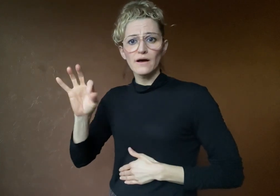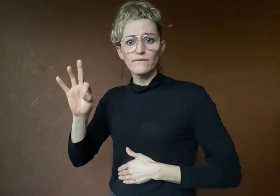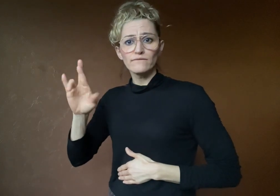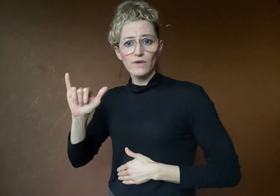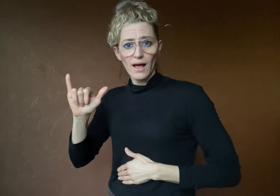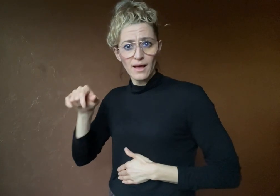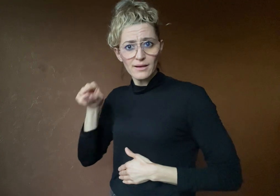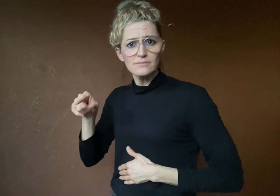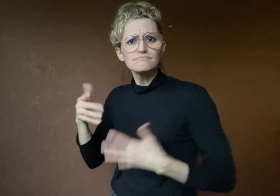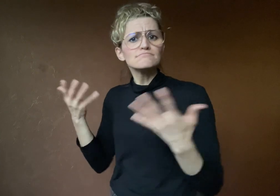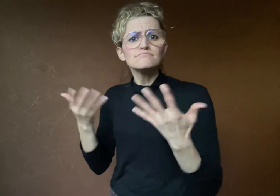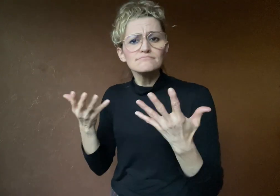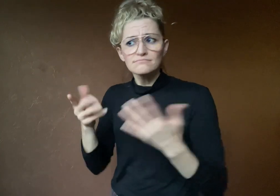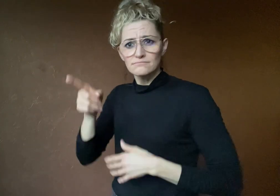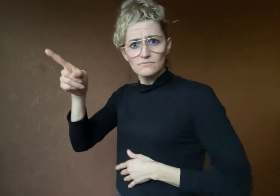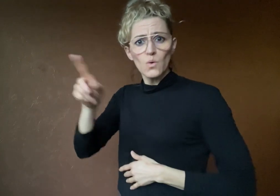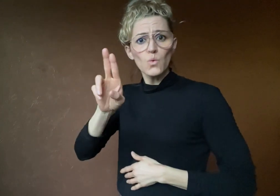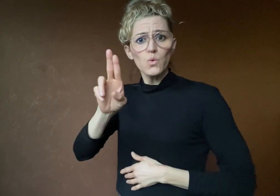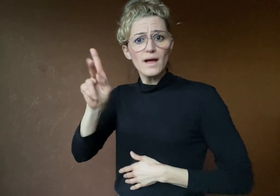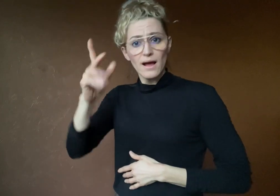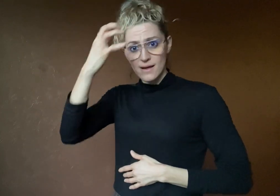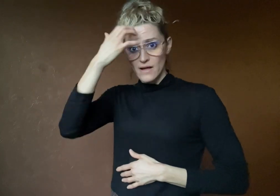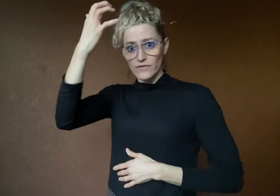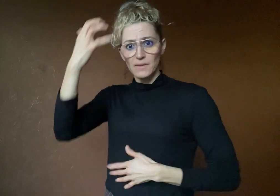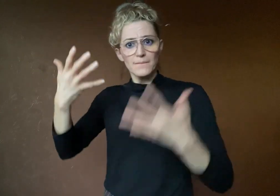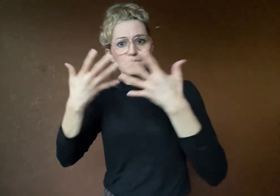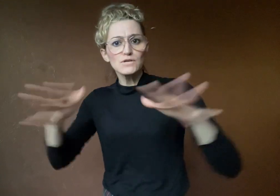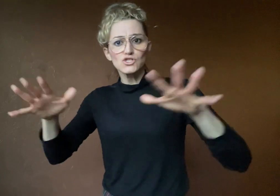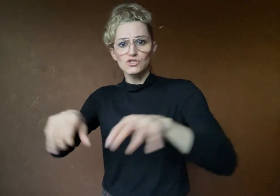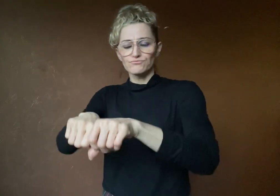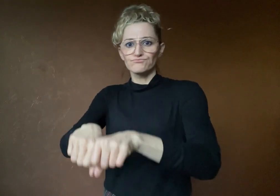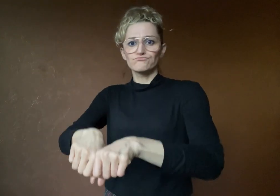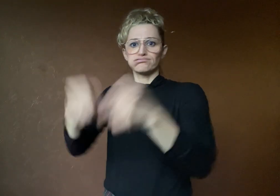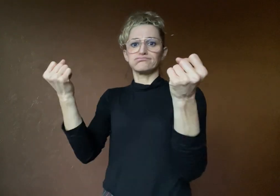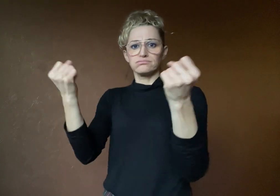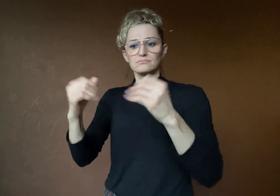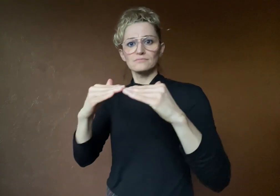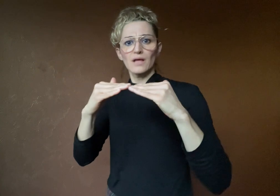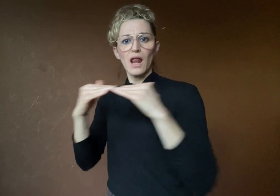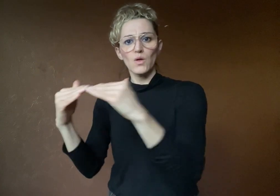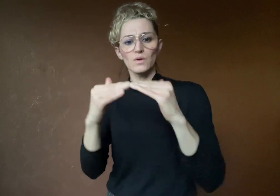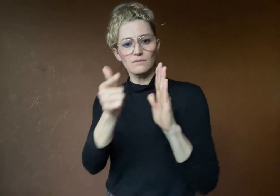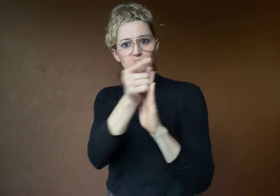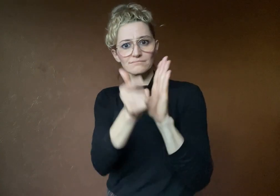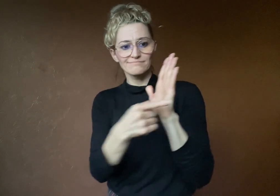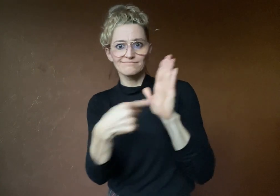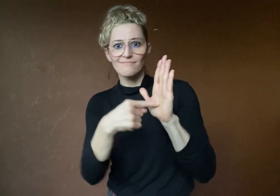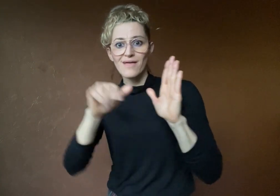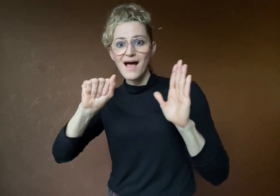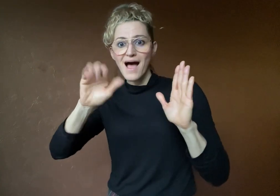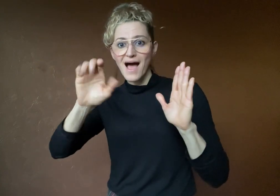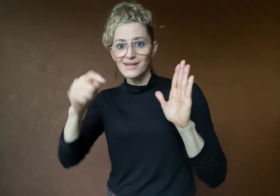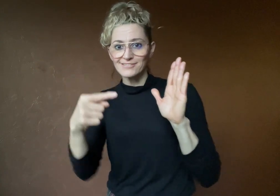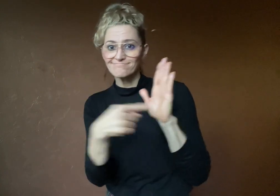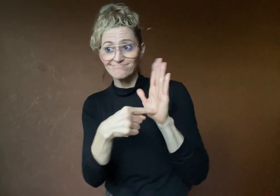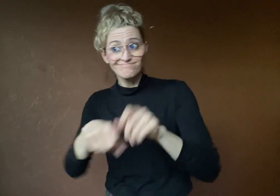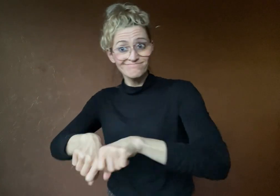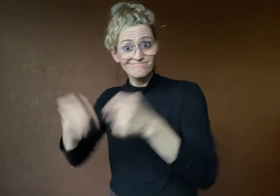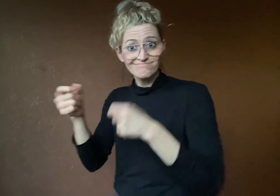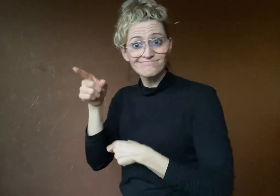had already violated the Equality Act when they did not provide